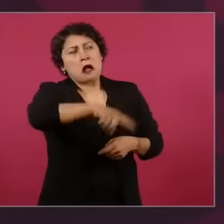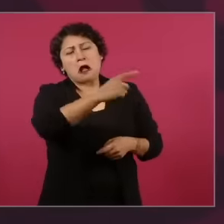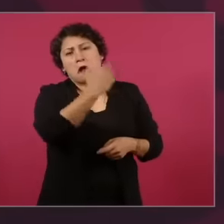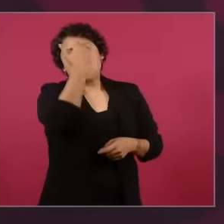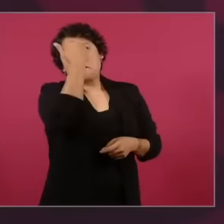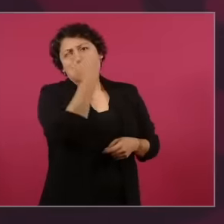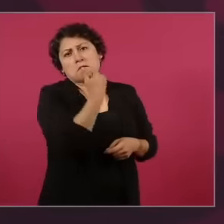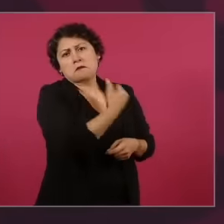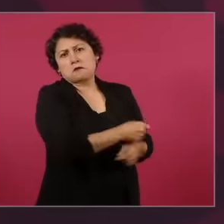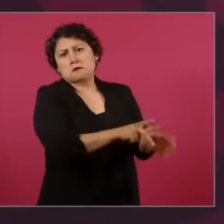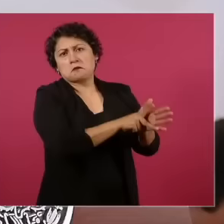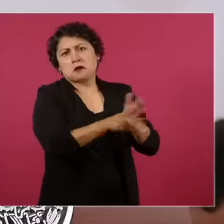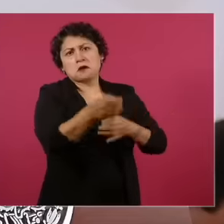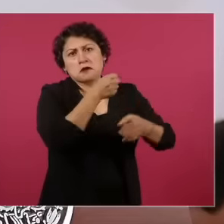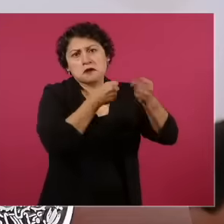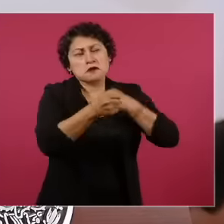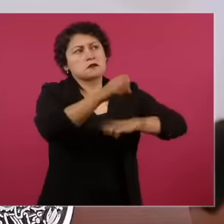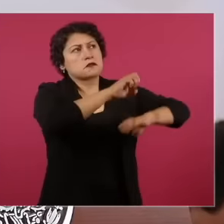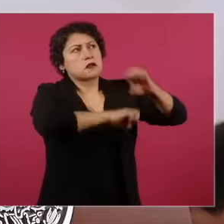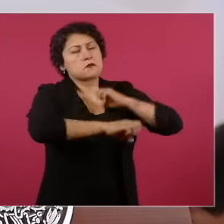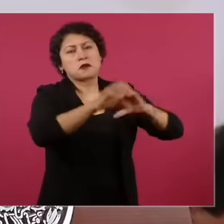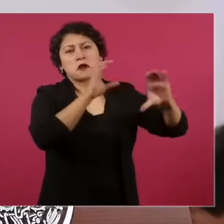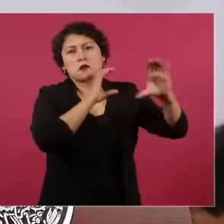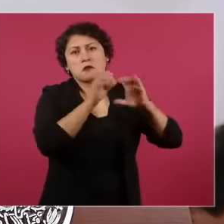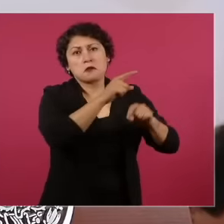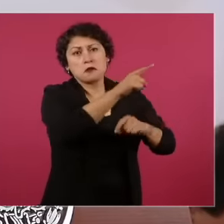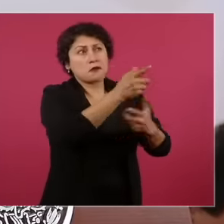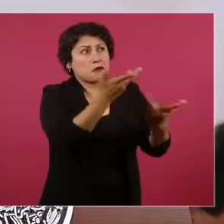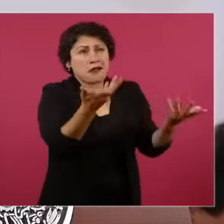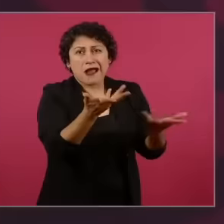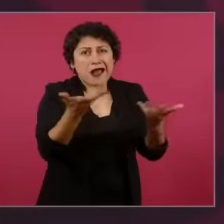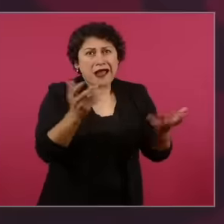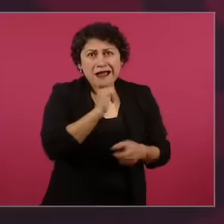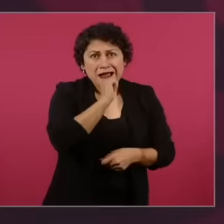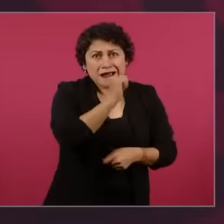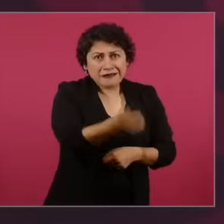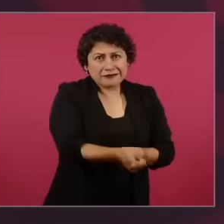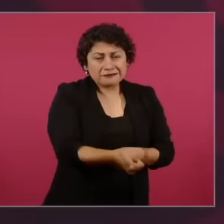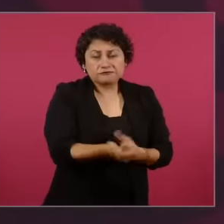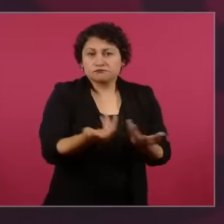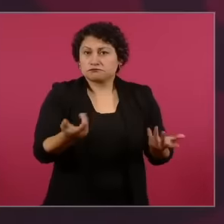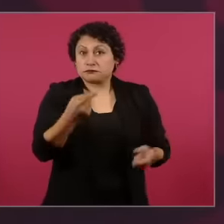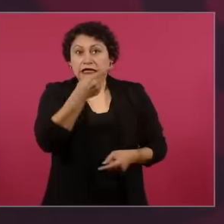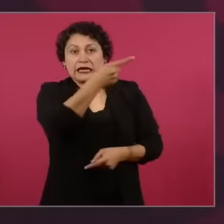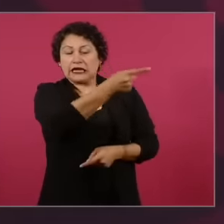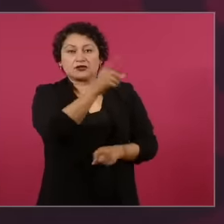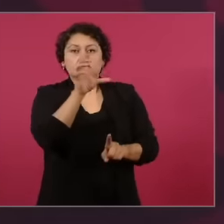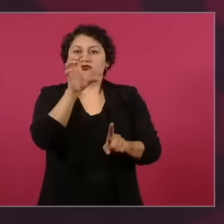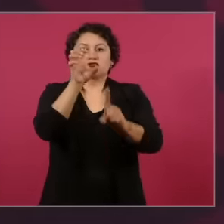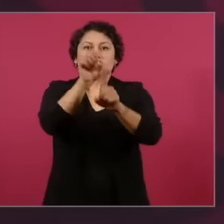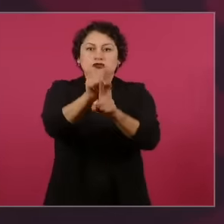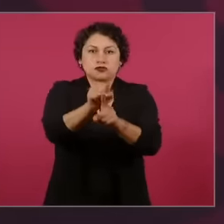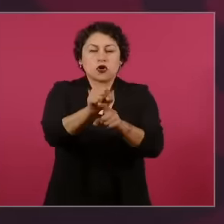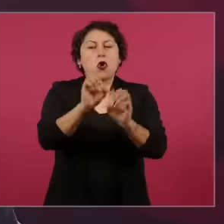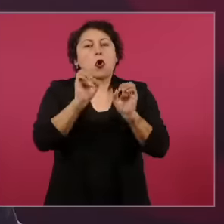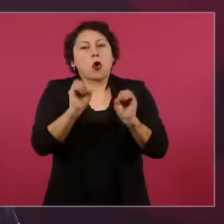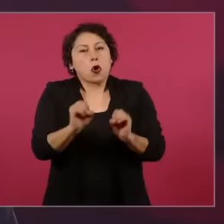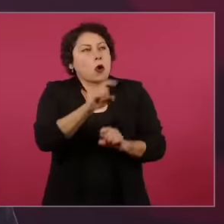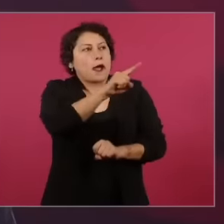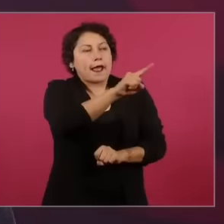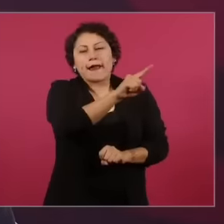have not been able or have not wanted to tell their audiences which side they are on. of the